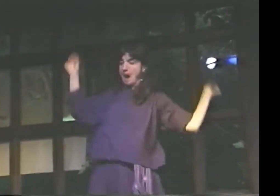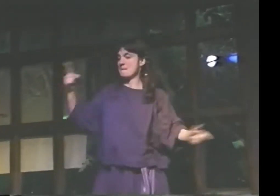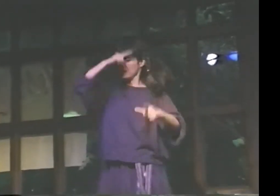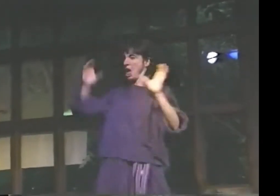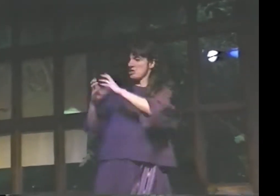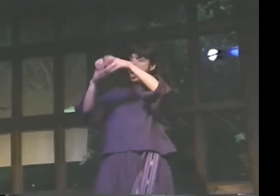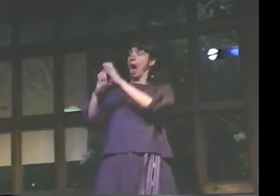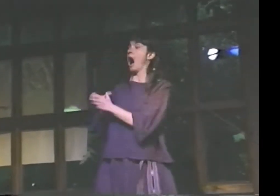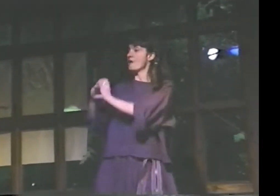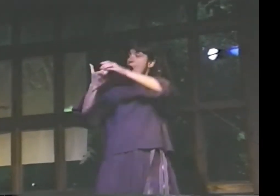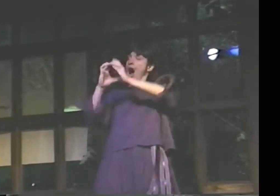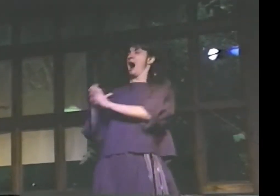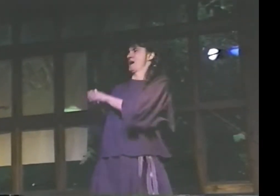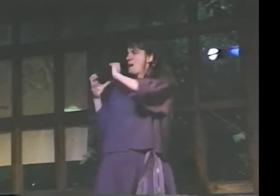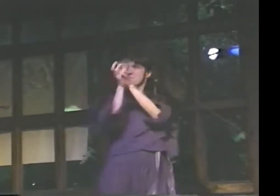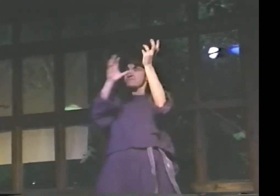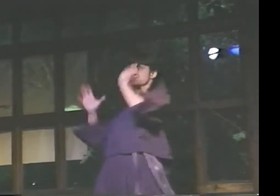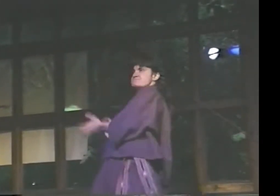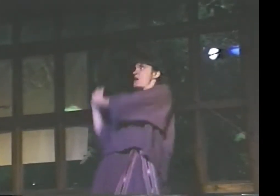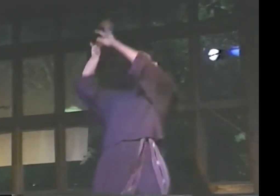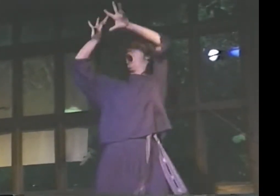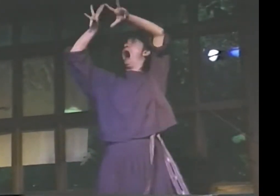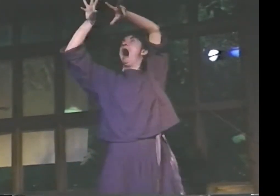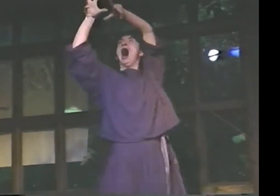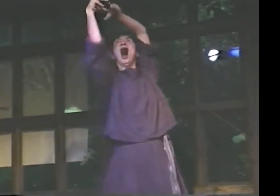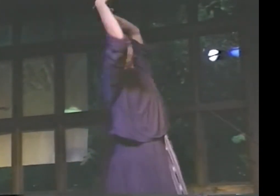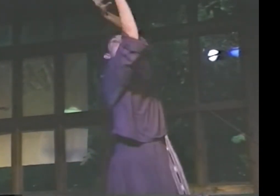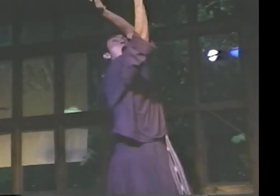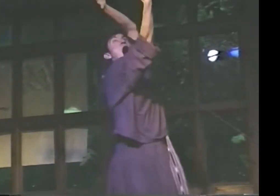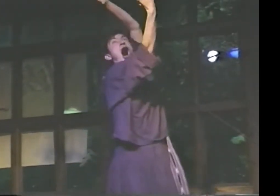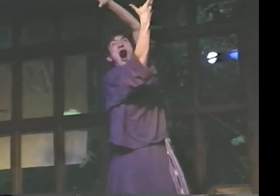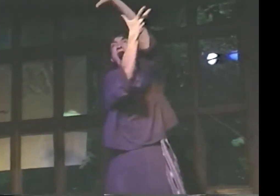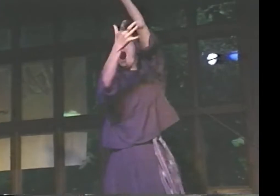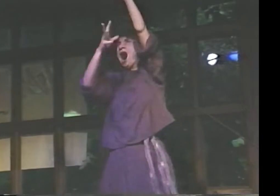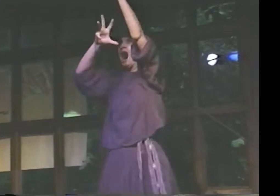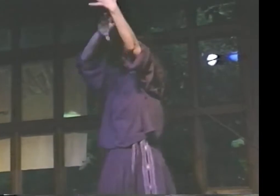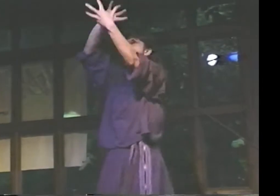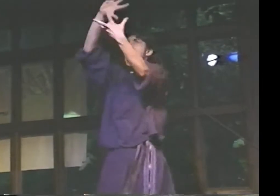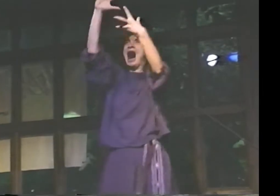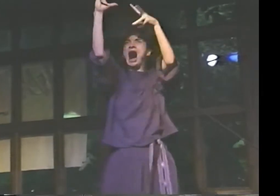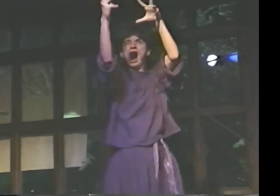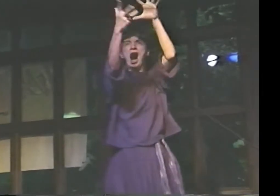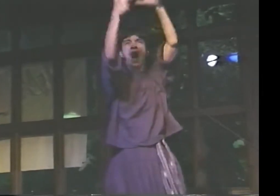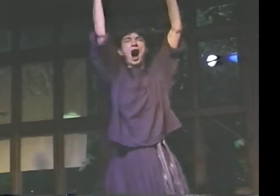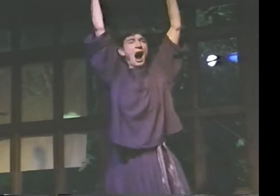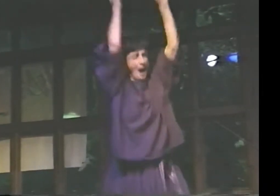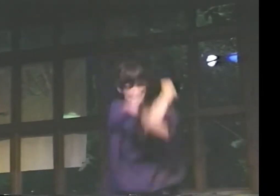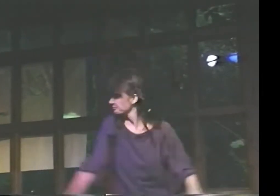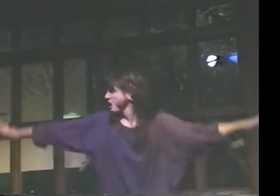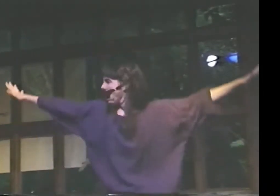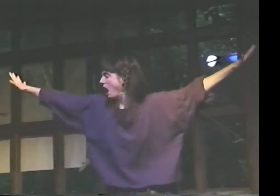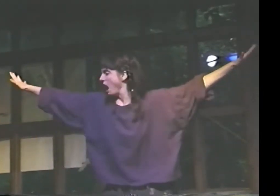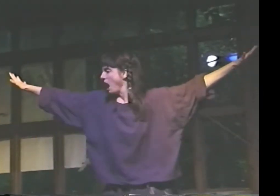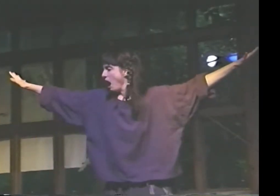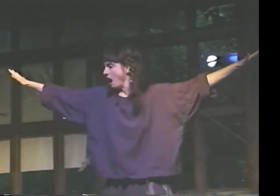BLACK, BLACK, BLACK SPLASH.